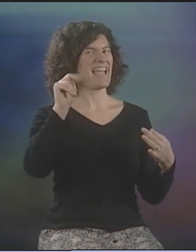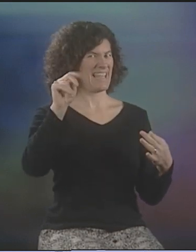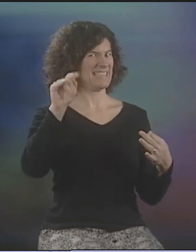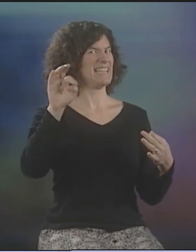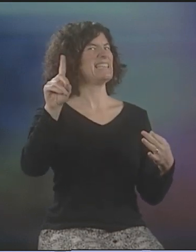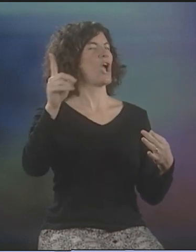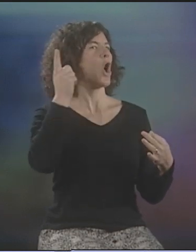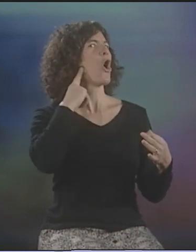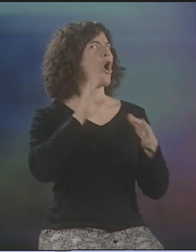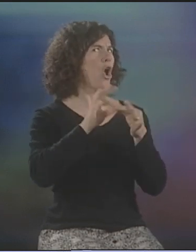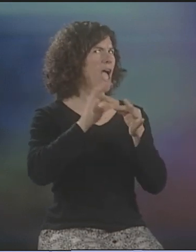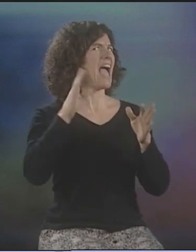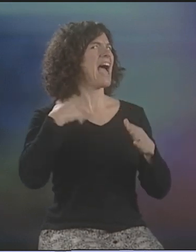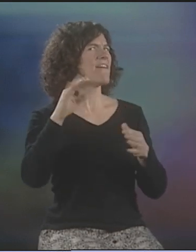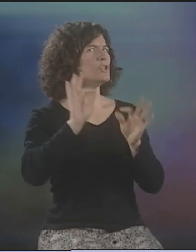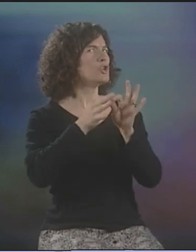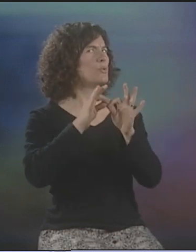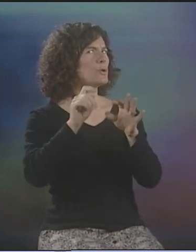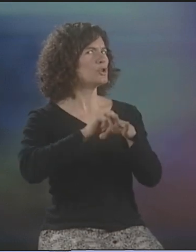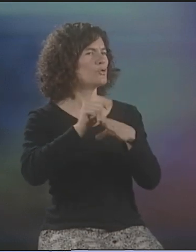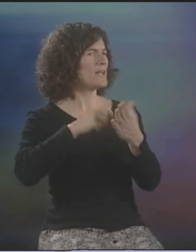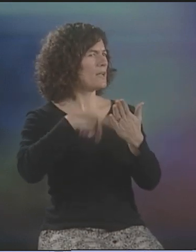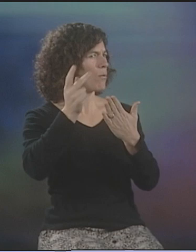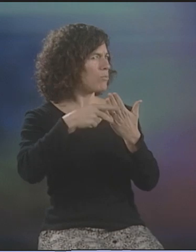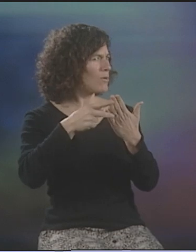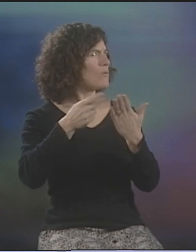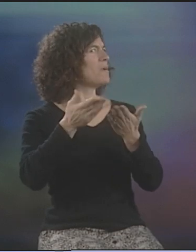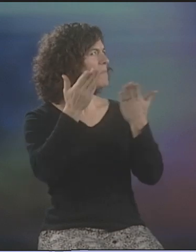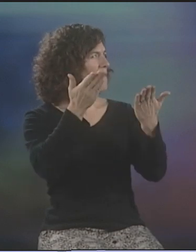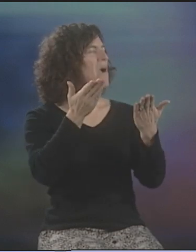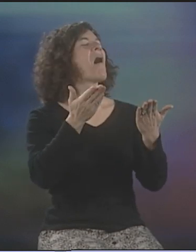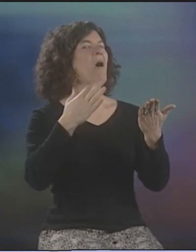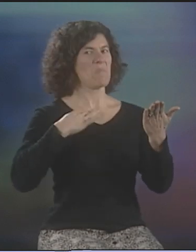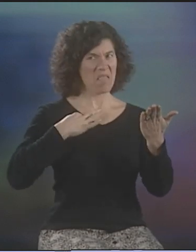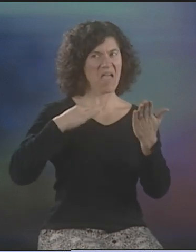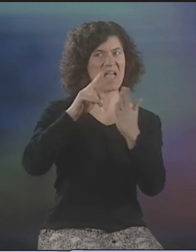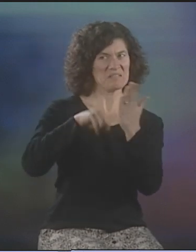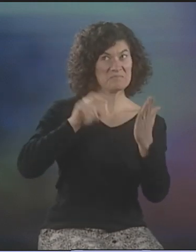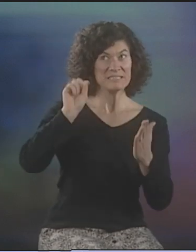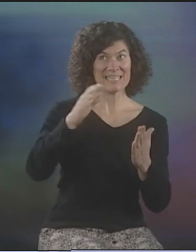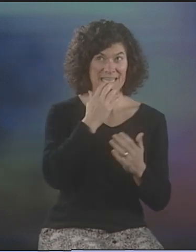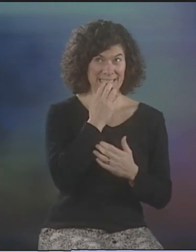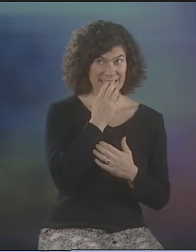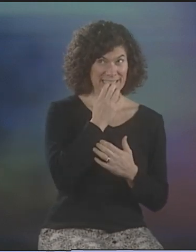BECAUSE I HEARD THEY HAD AN INTERPRETER TRAINING PROGRAM OFFERED. I APPLIED. HOPED THAT THE BEST WOULD HAPPEN.